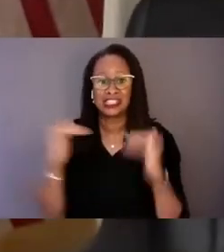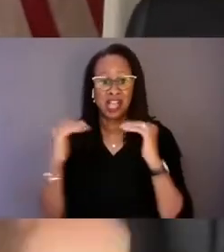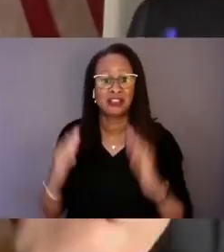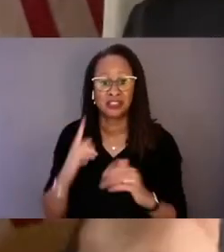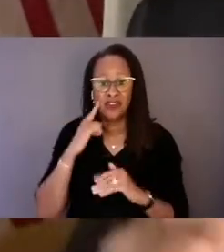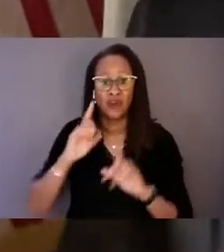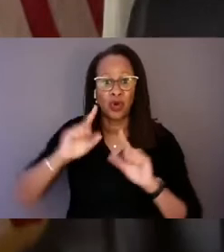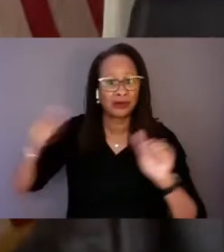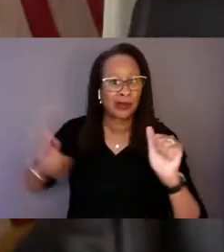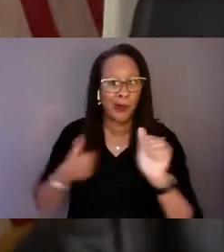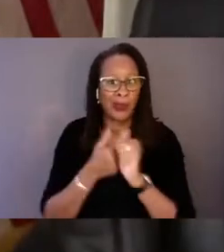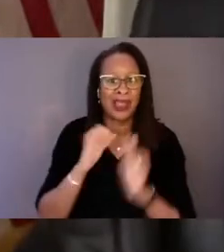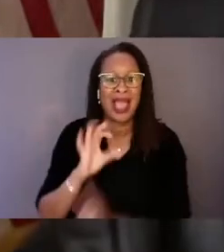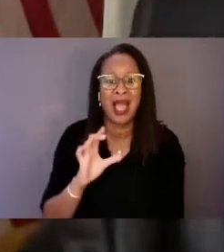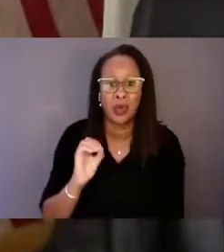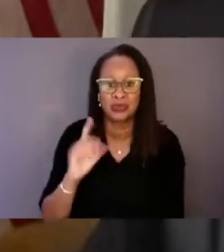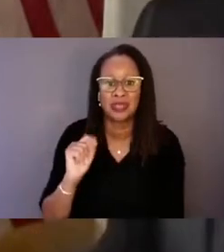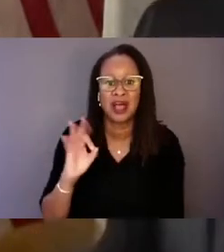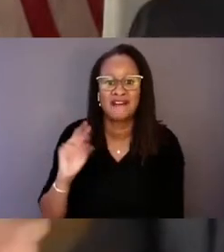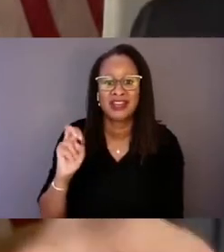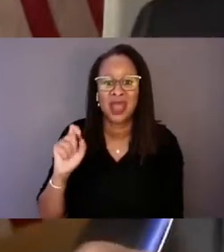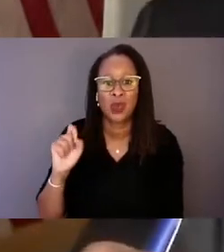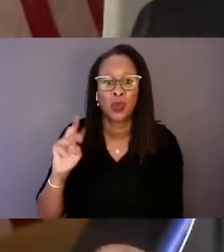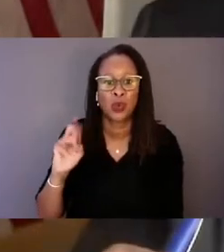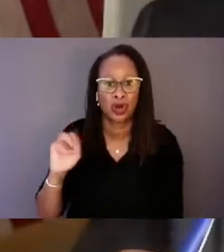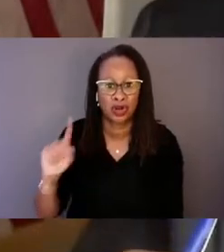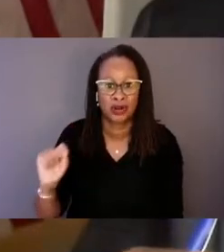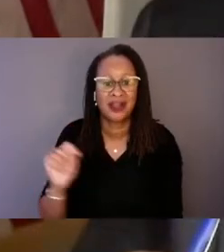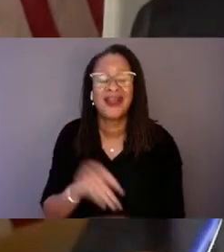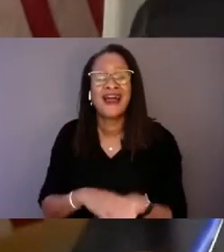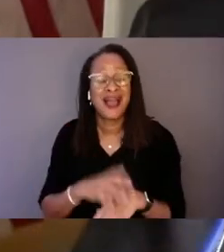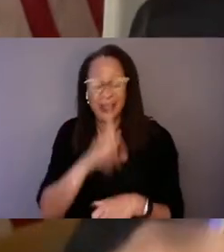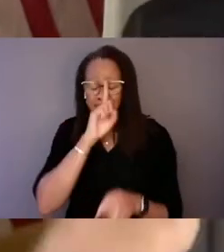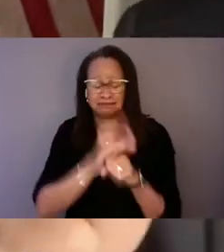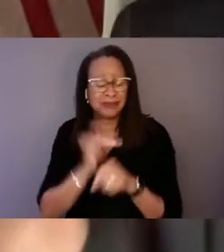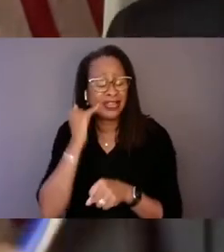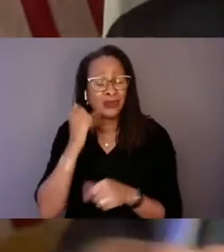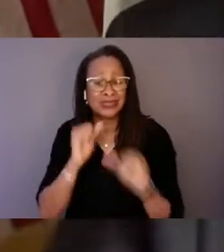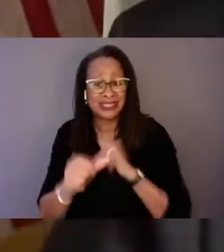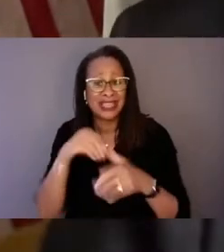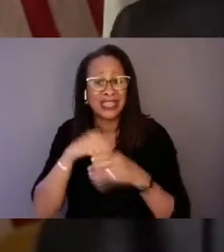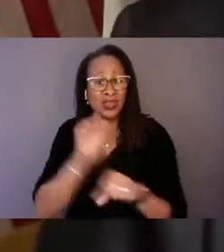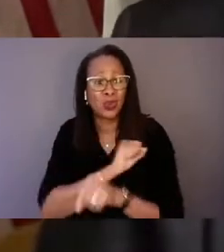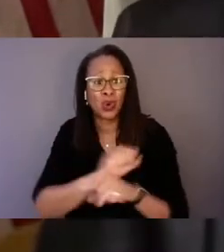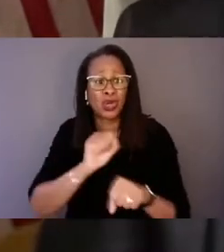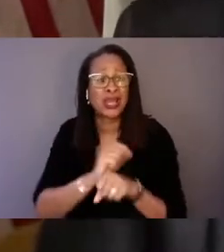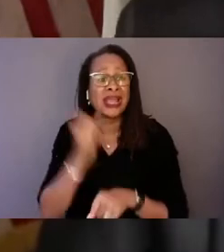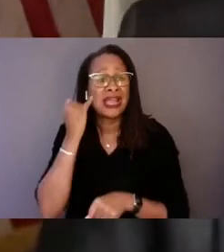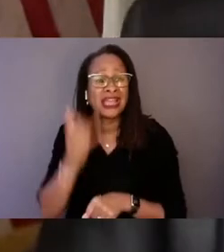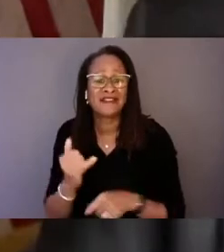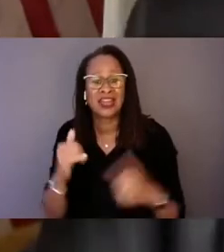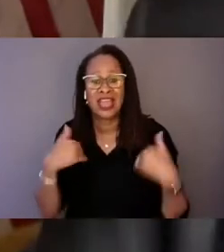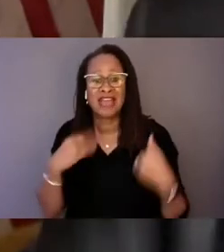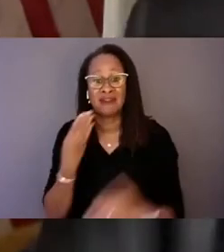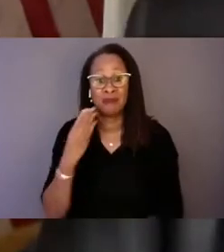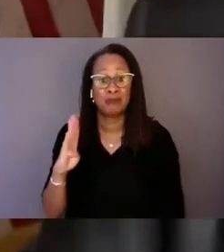I guarantee Dr. Ng and his colleagues would stay in network if there were Blue Cross Blue Shield plans like Massachusetts